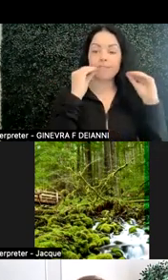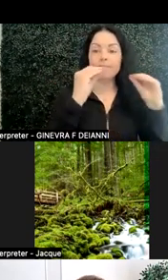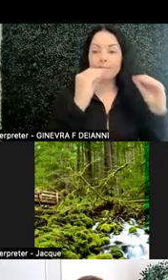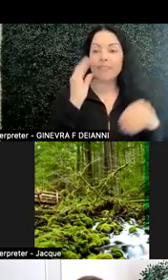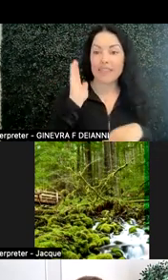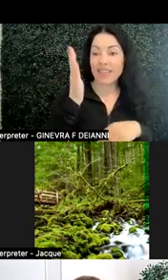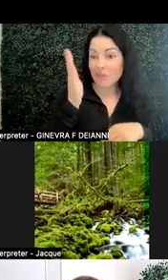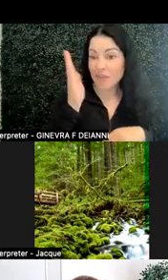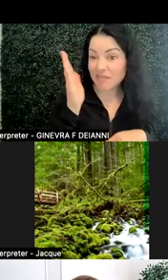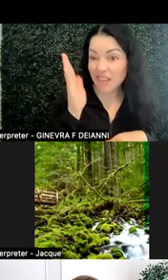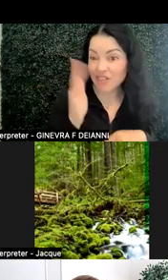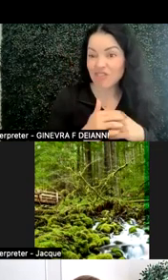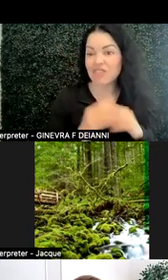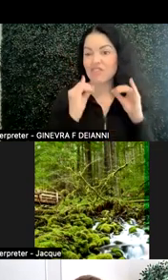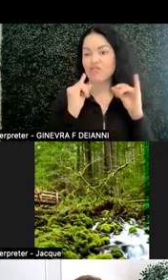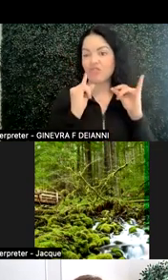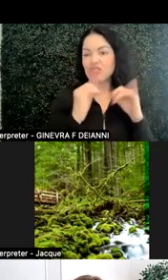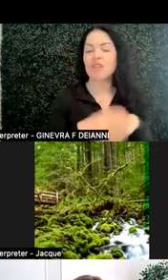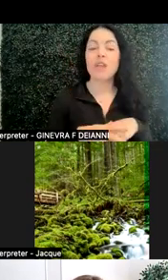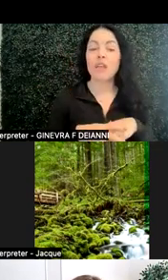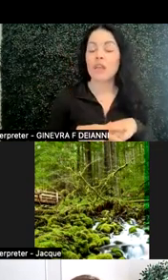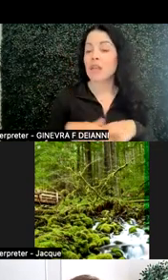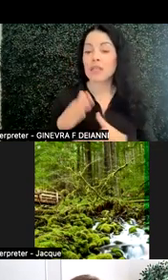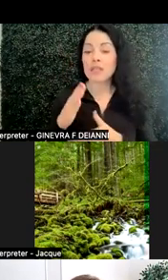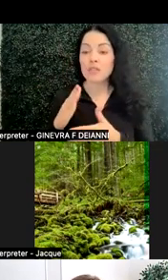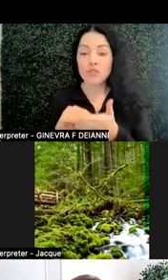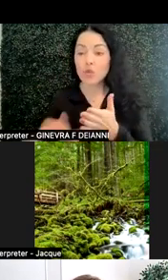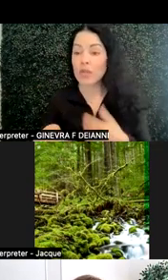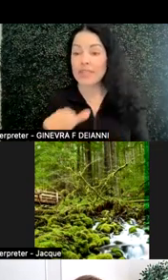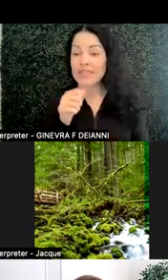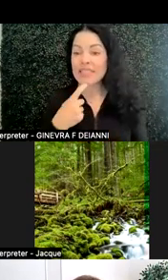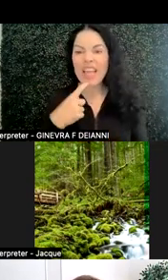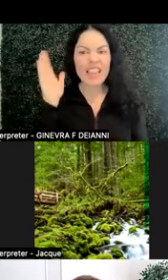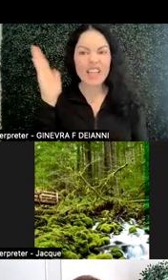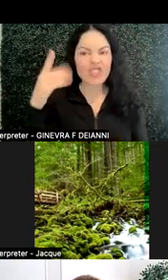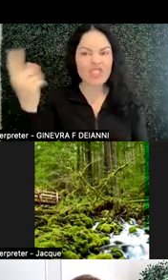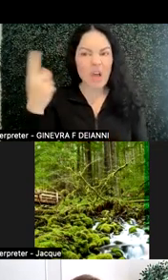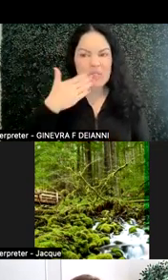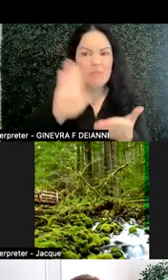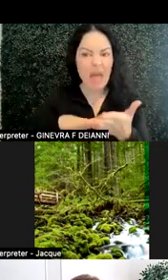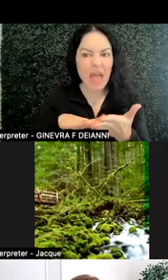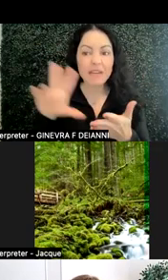We didn't have students telling us lecture is always bad. Don't do that. Because there wasn't necessarily the case.